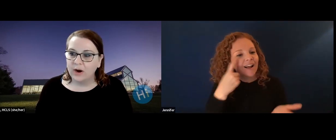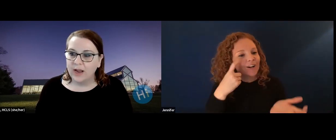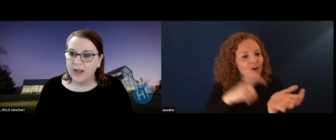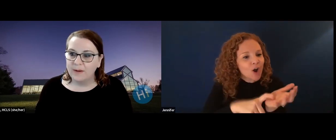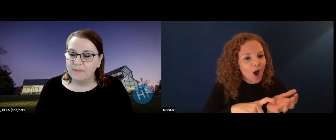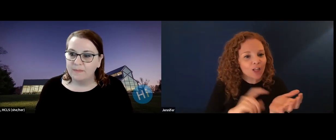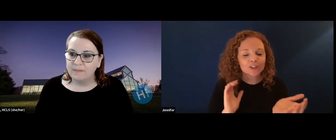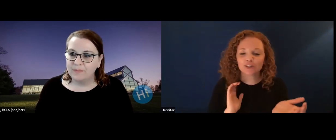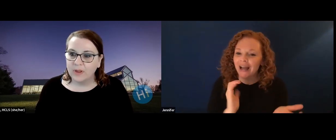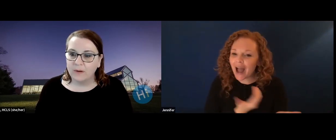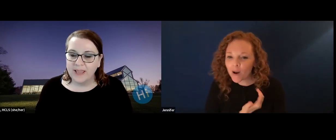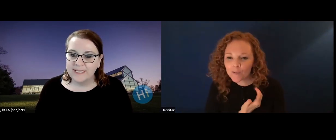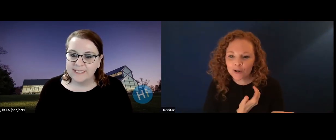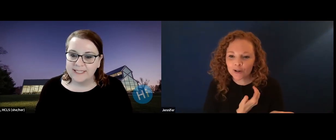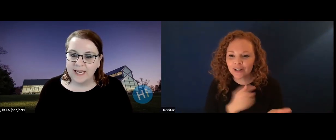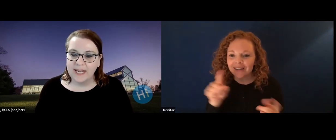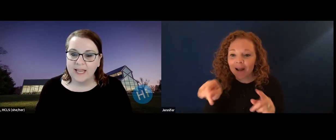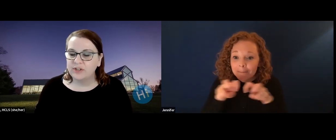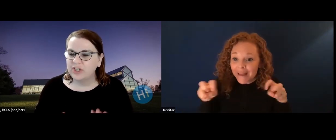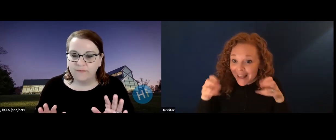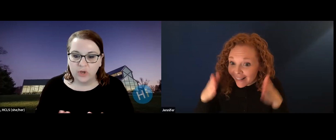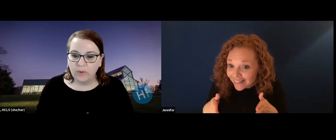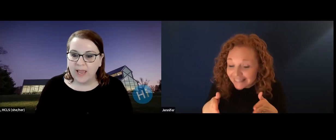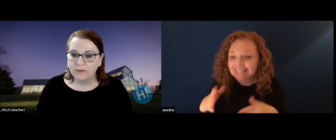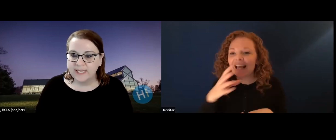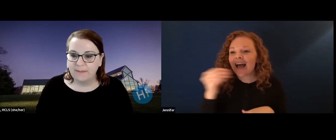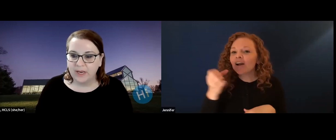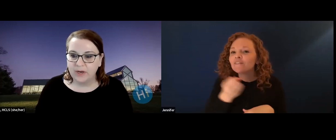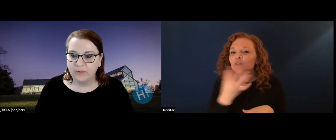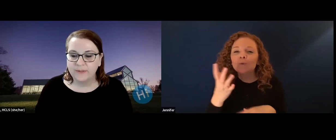to take a moment just to introduce myself and acknowledge